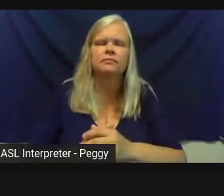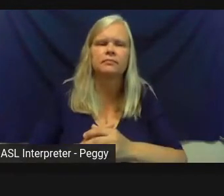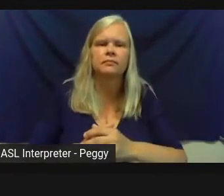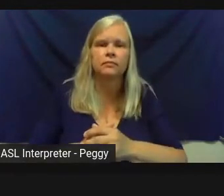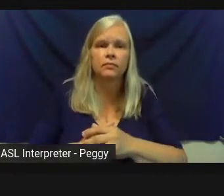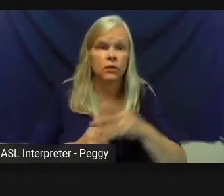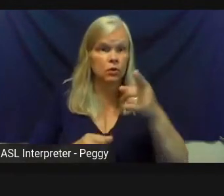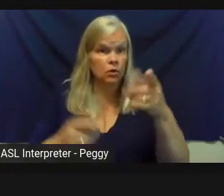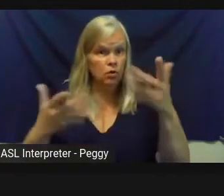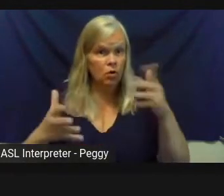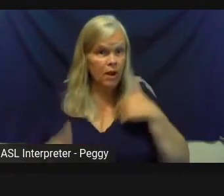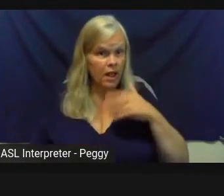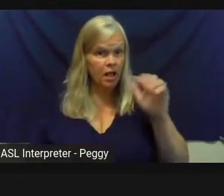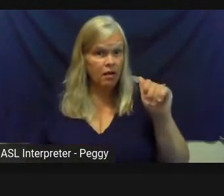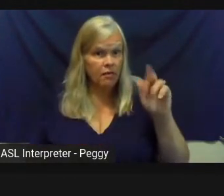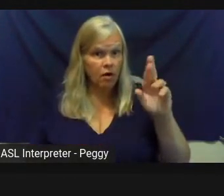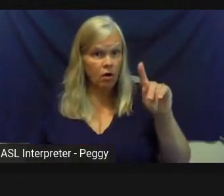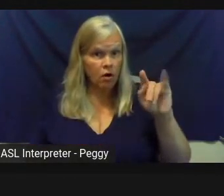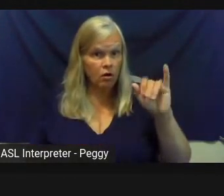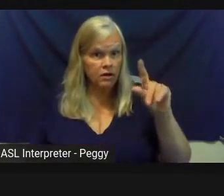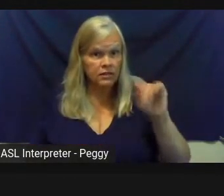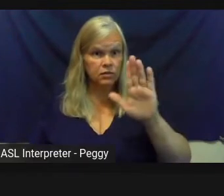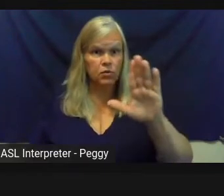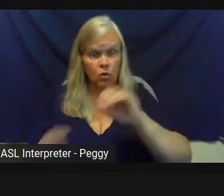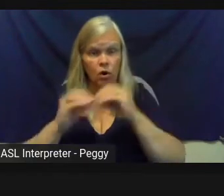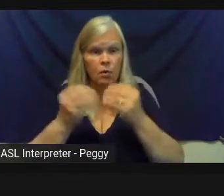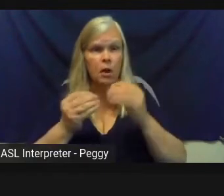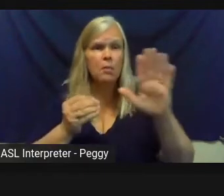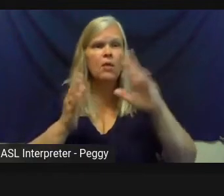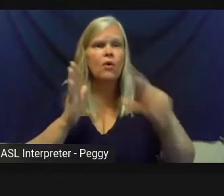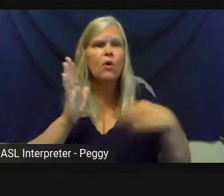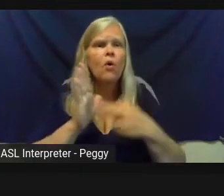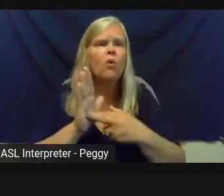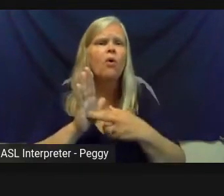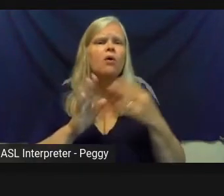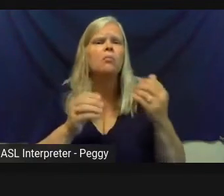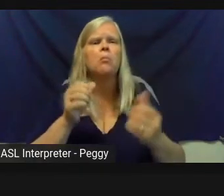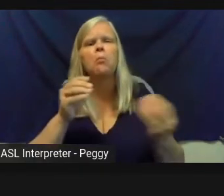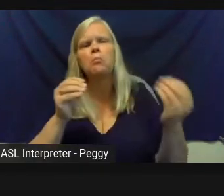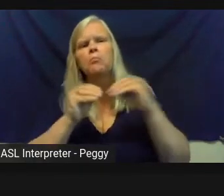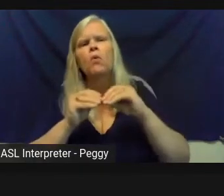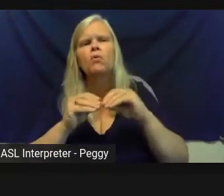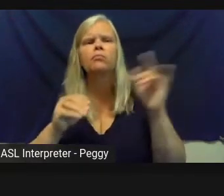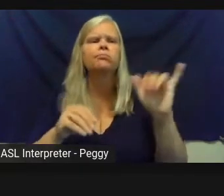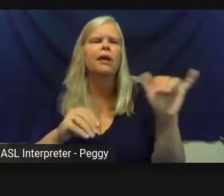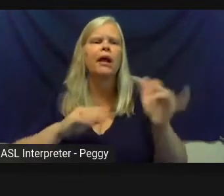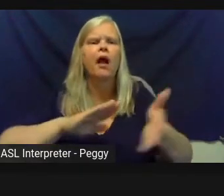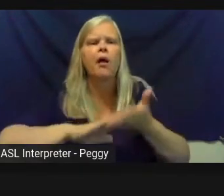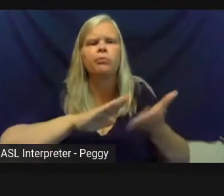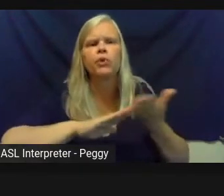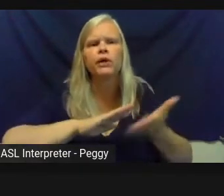at your organization, but maybe their role is more operational or they're not-- their roles and